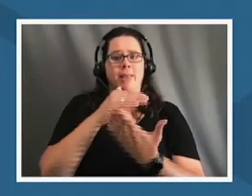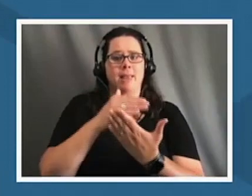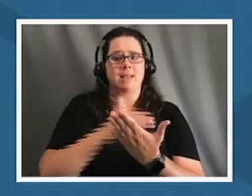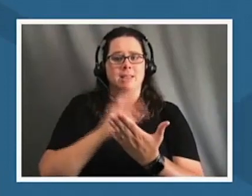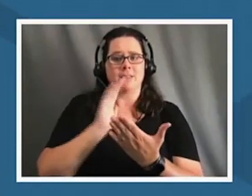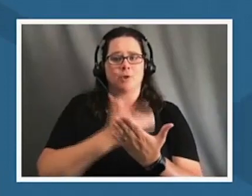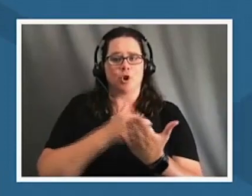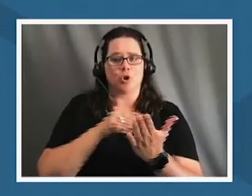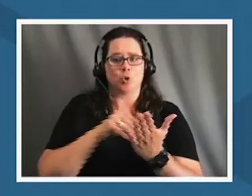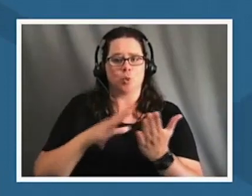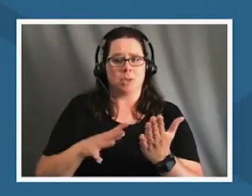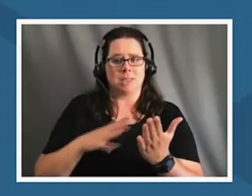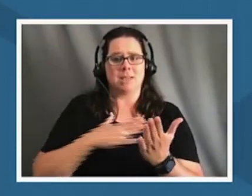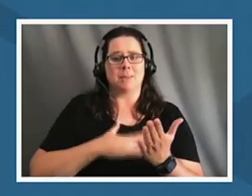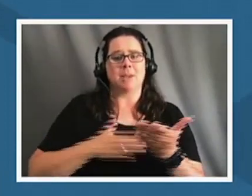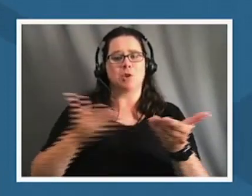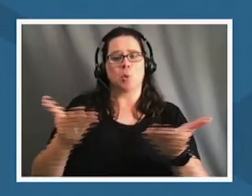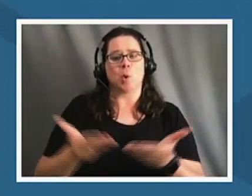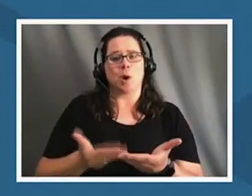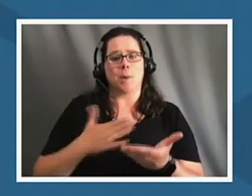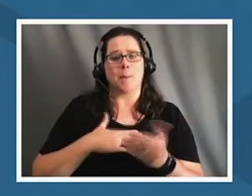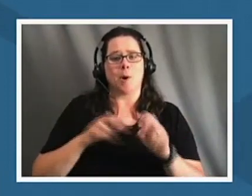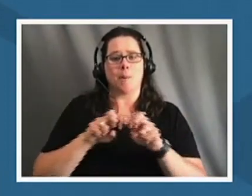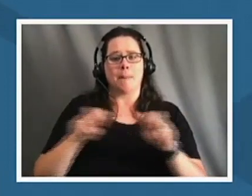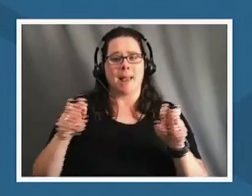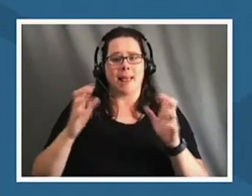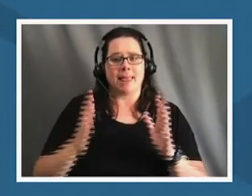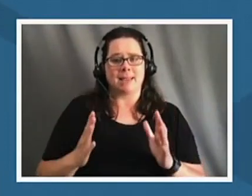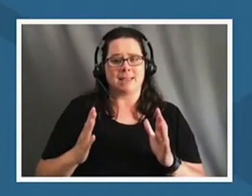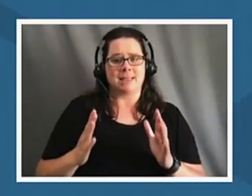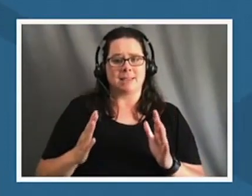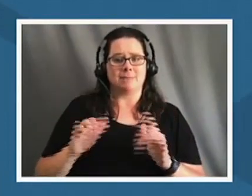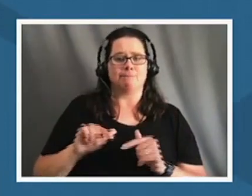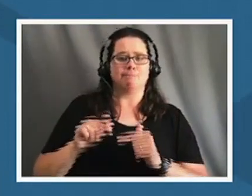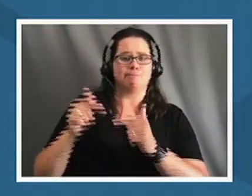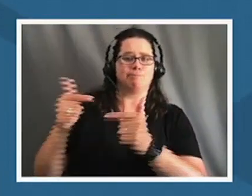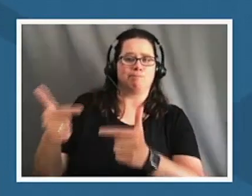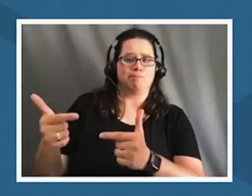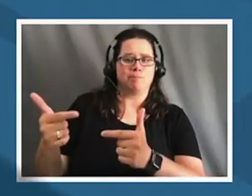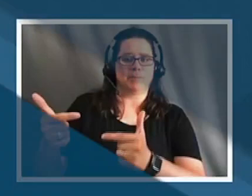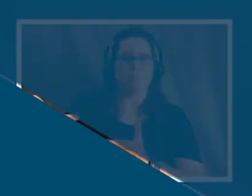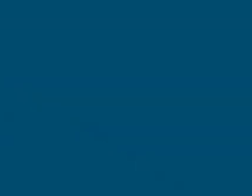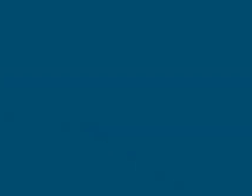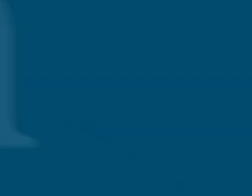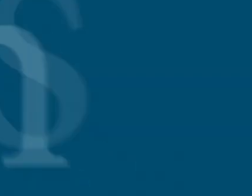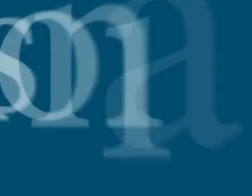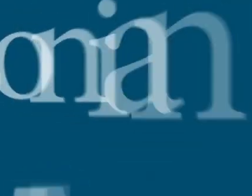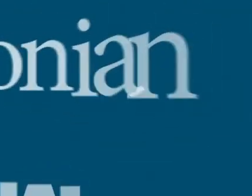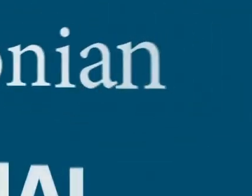please welcome our panelist and i pass the baton over to